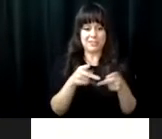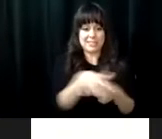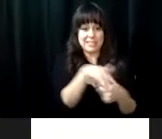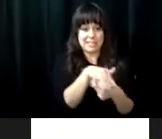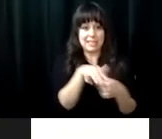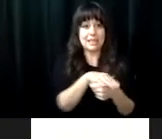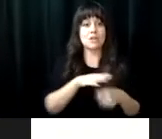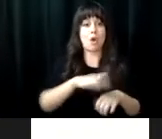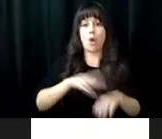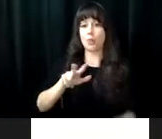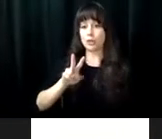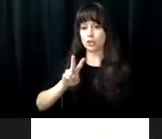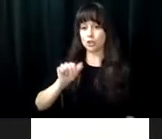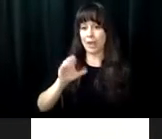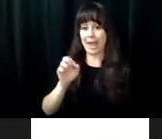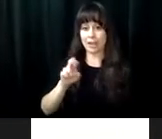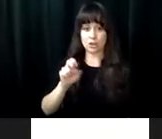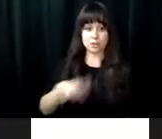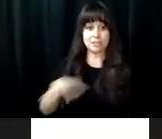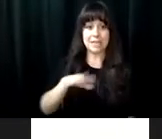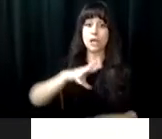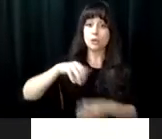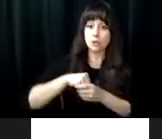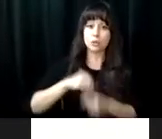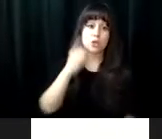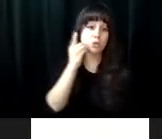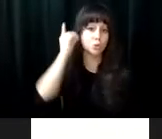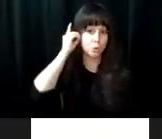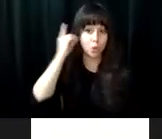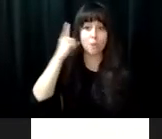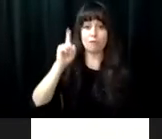, VRCDV